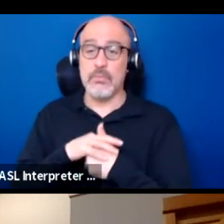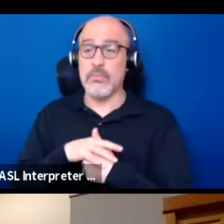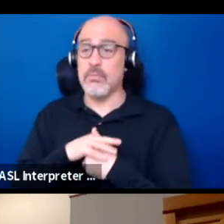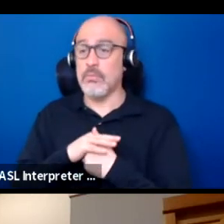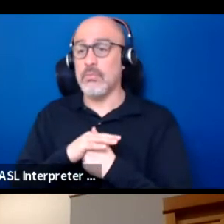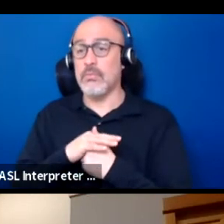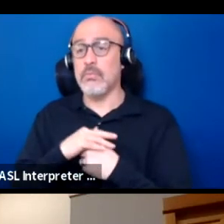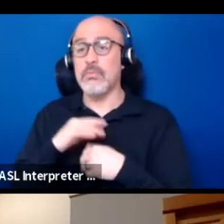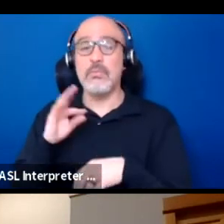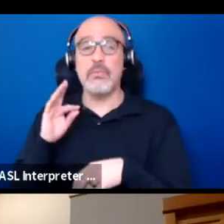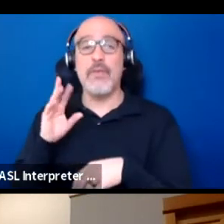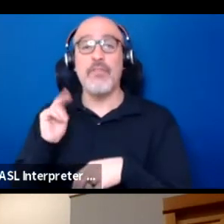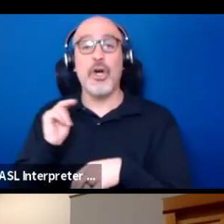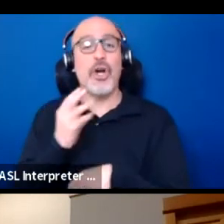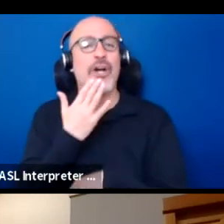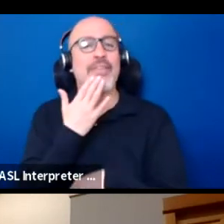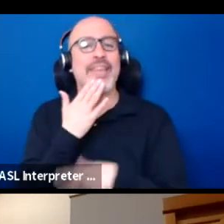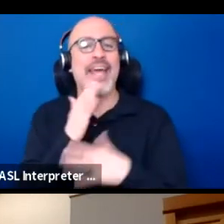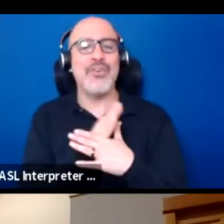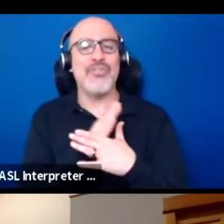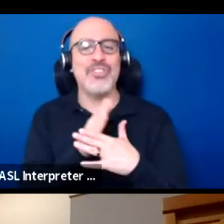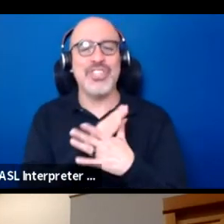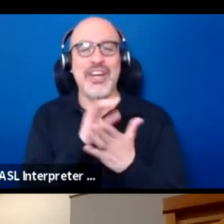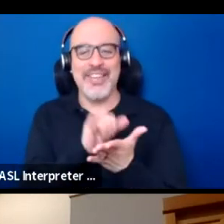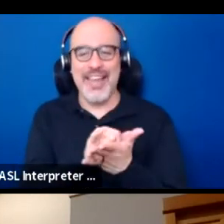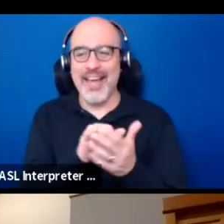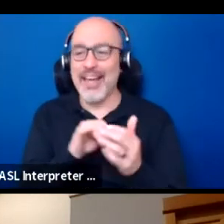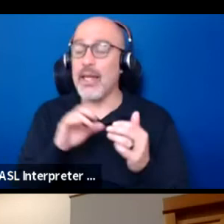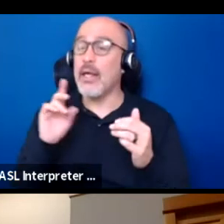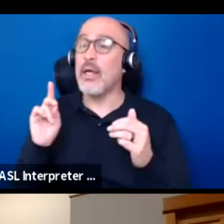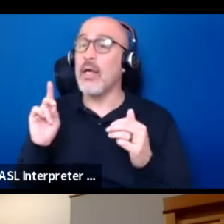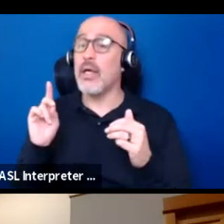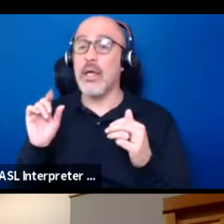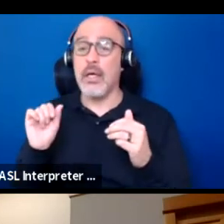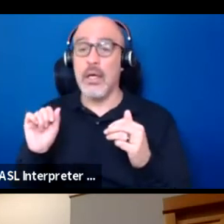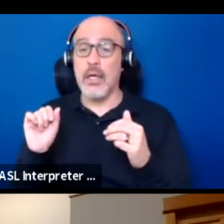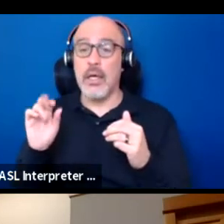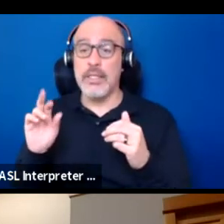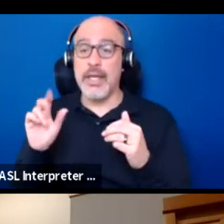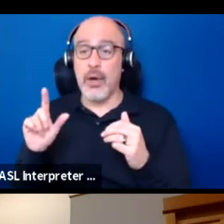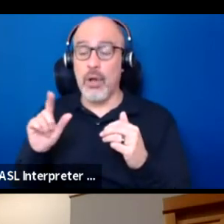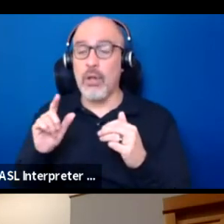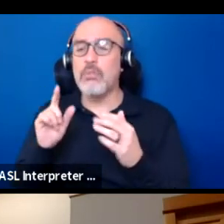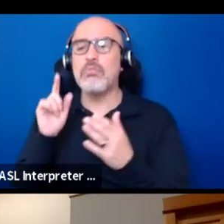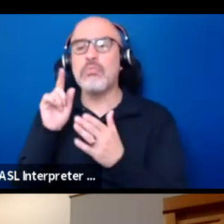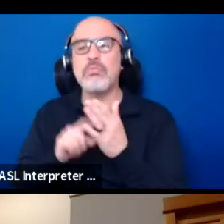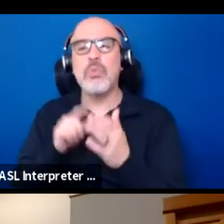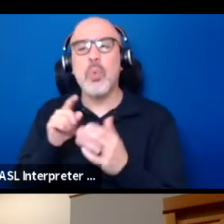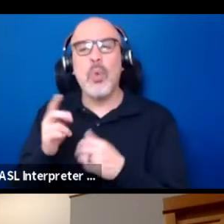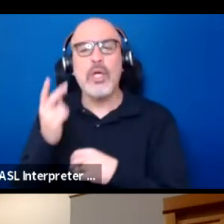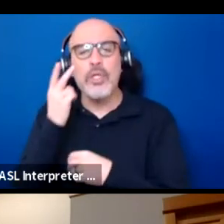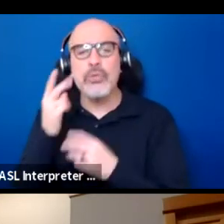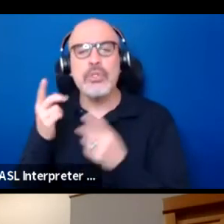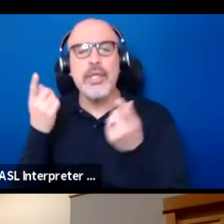Thank you for sharing that. Darrell, what do you see happening?